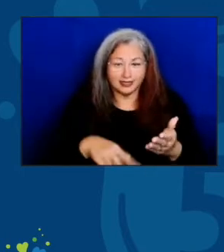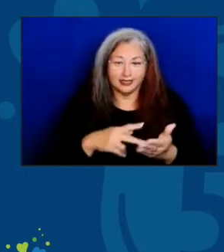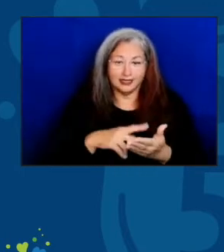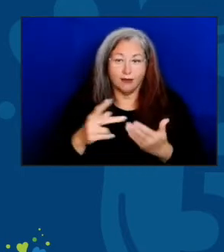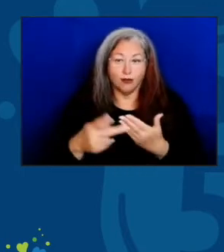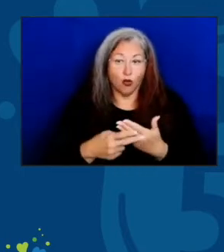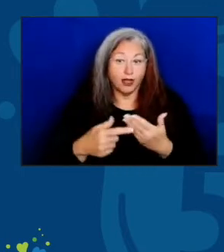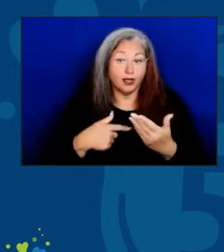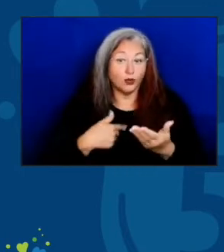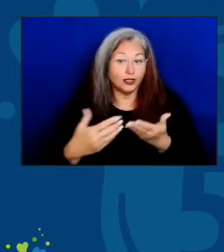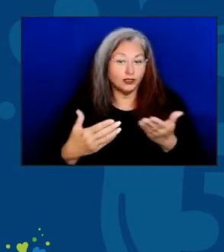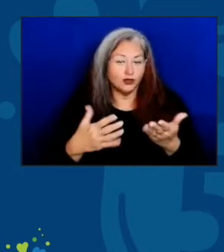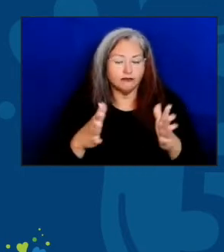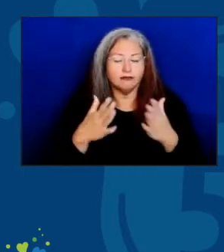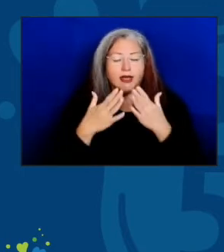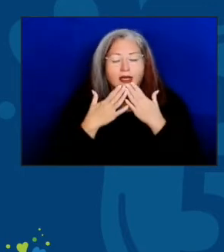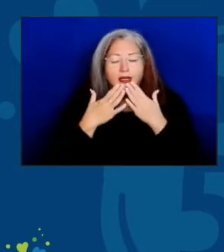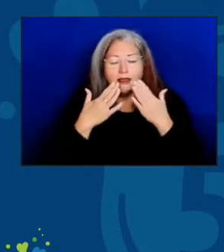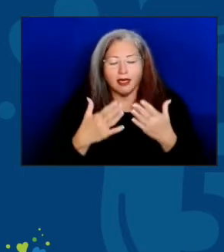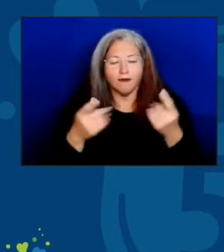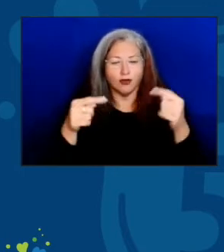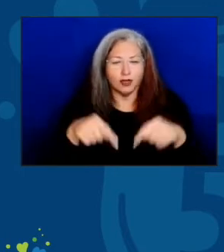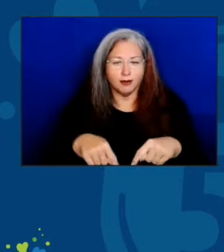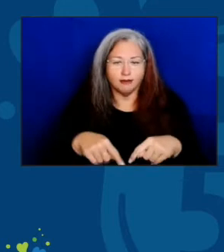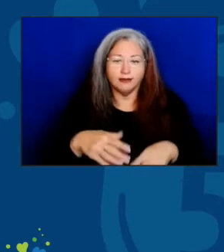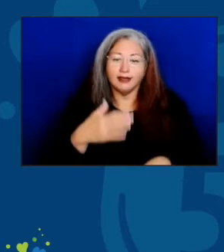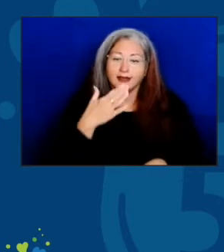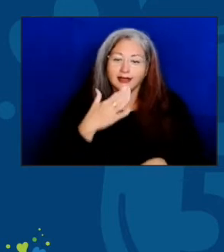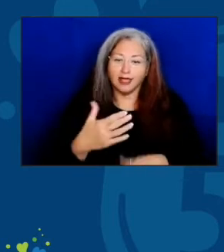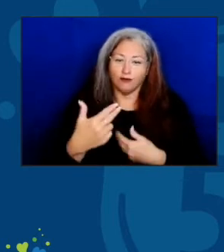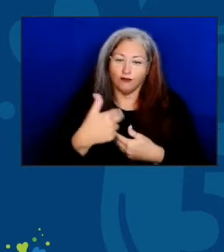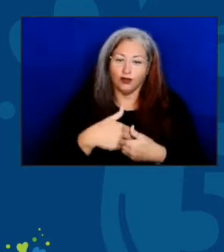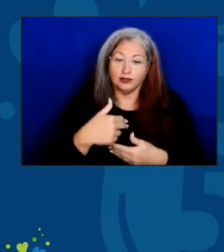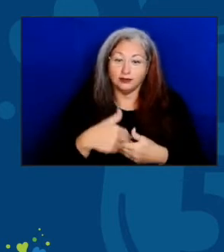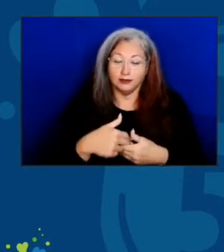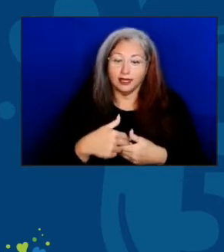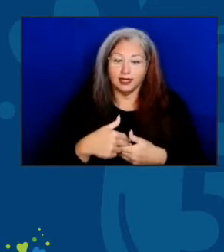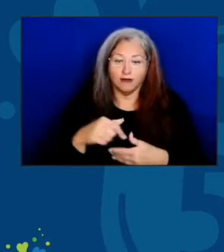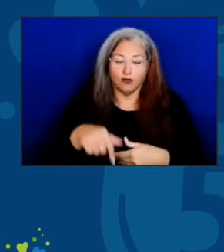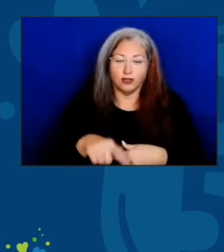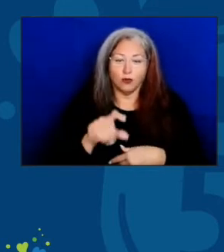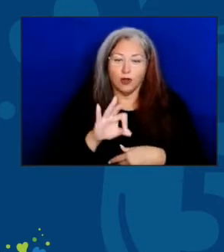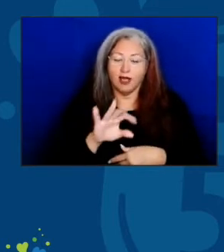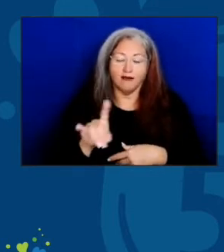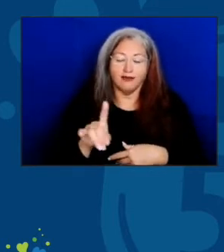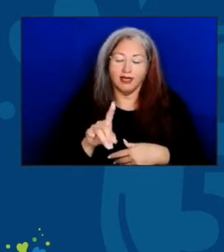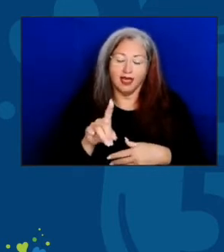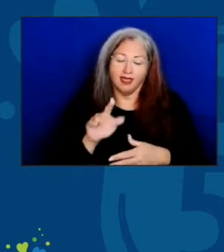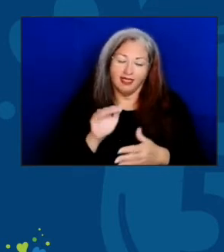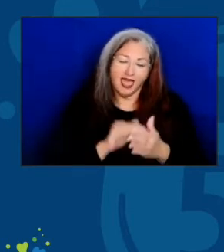thank you for being here and thank you for participating in one of the thousands of nutrition programs